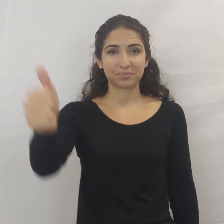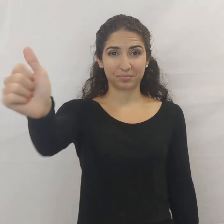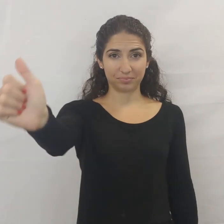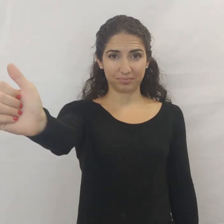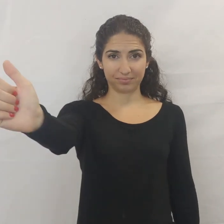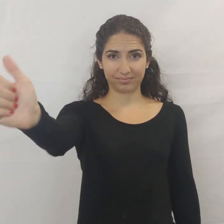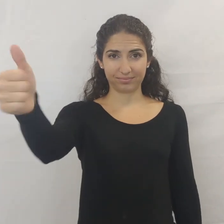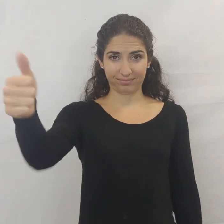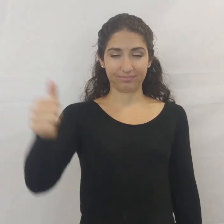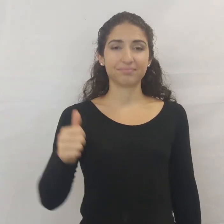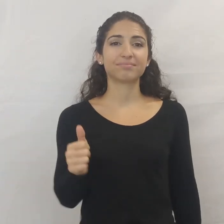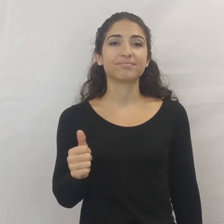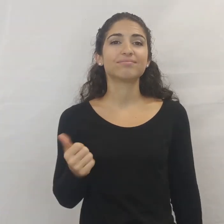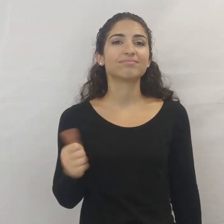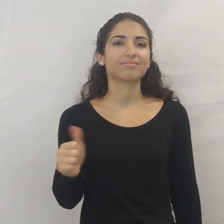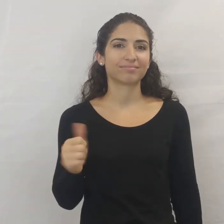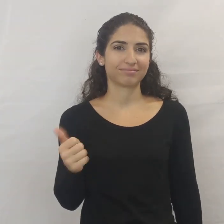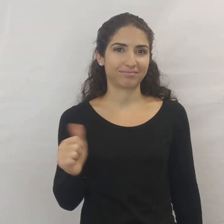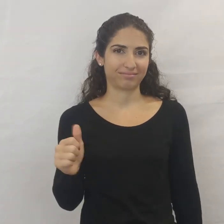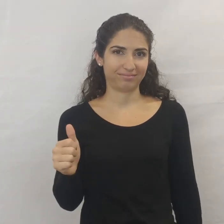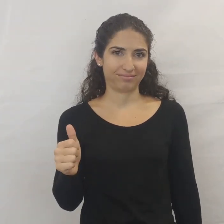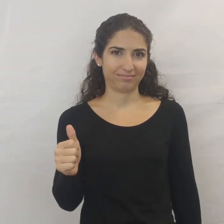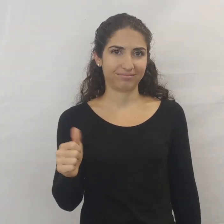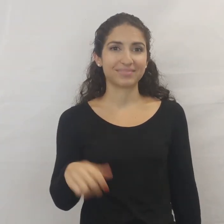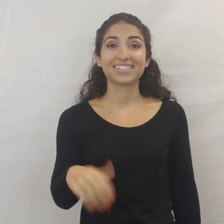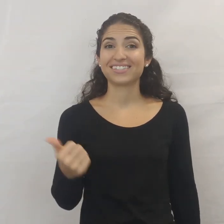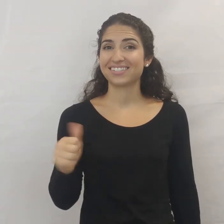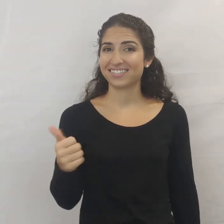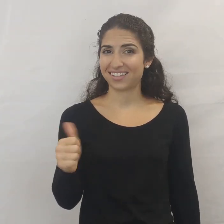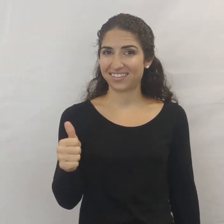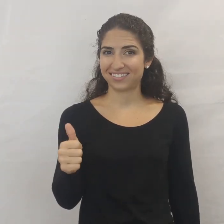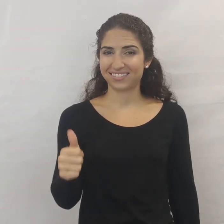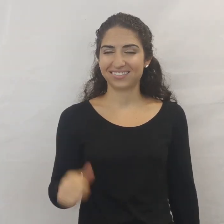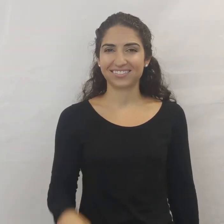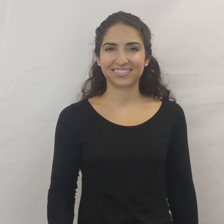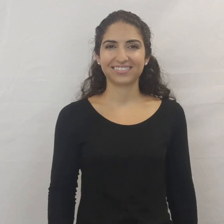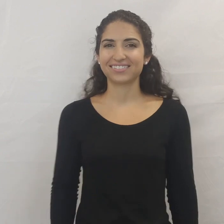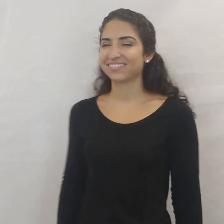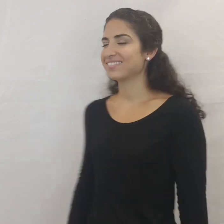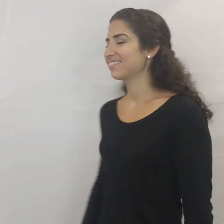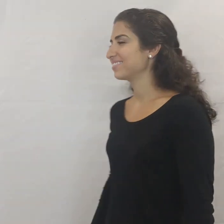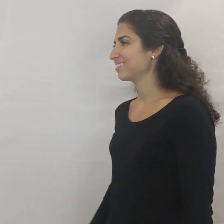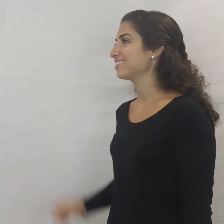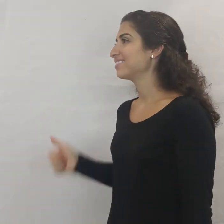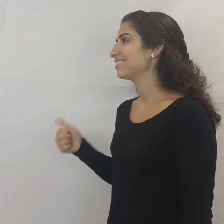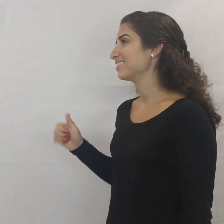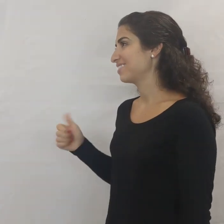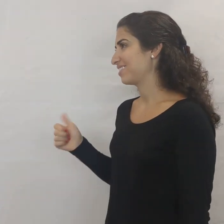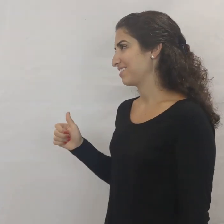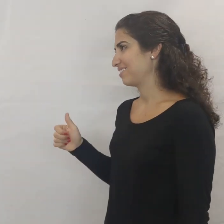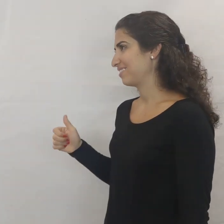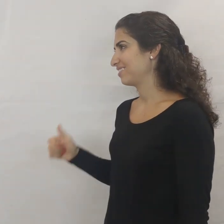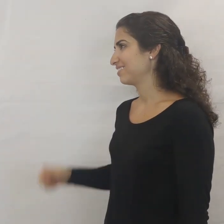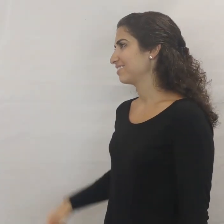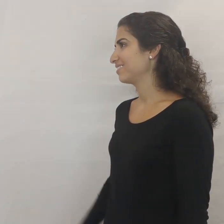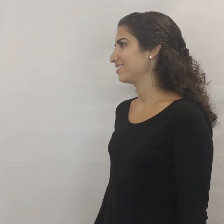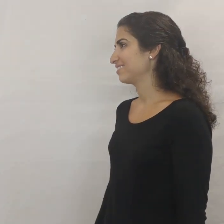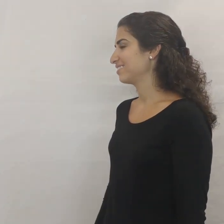The 10 is the -- it's like the thumb is up and we shake it. TEN (10)